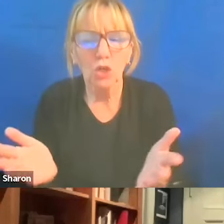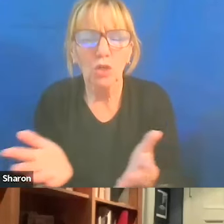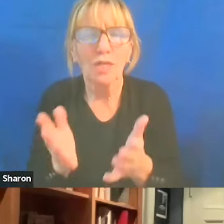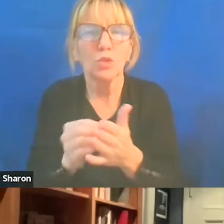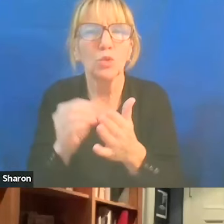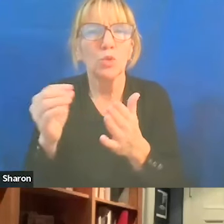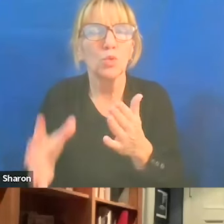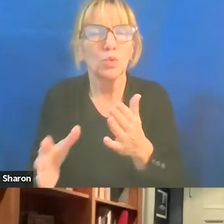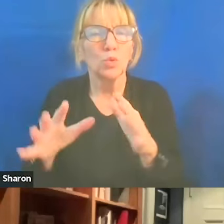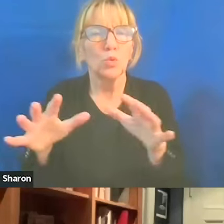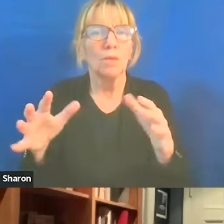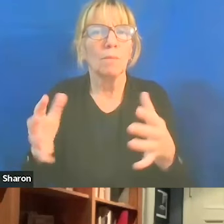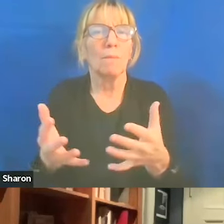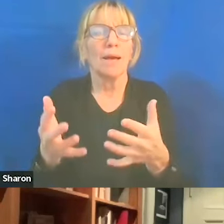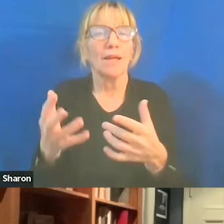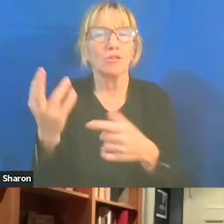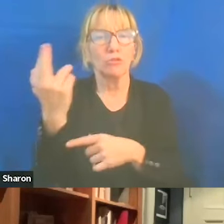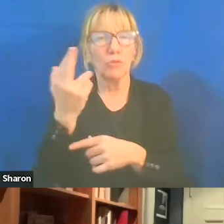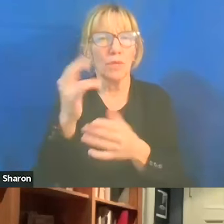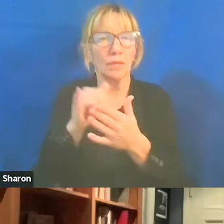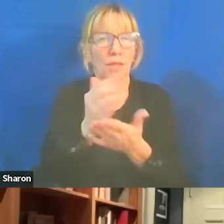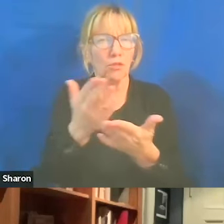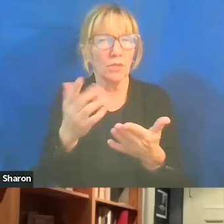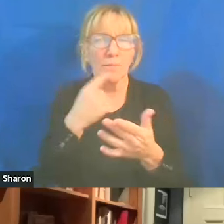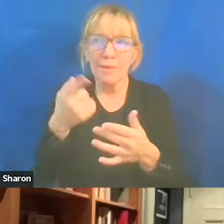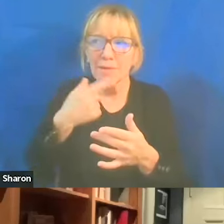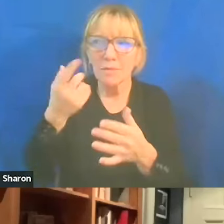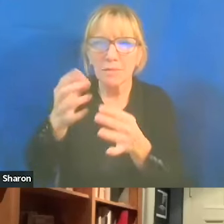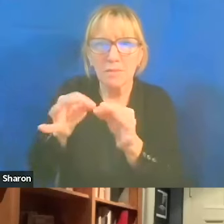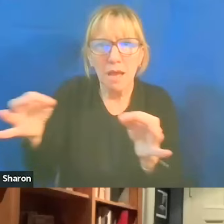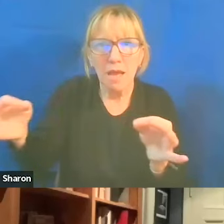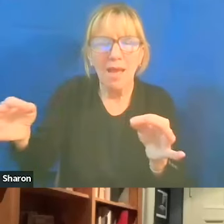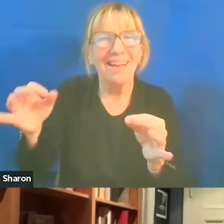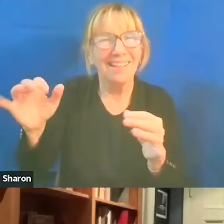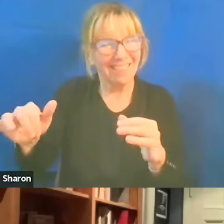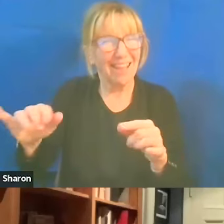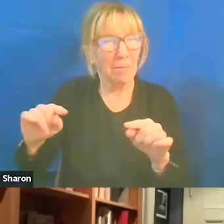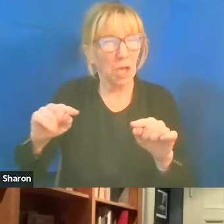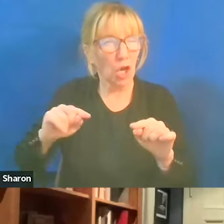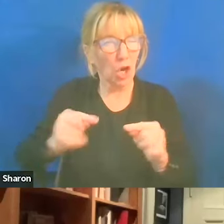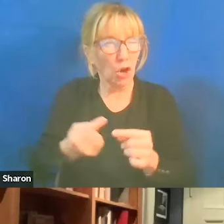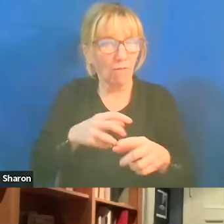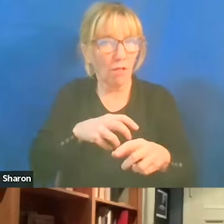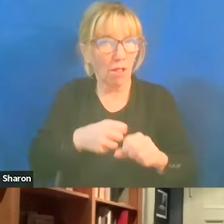to realize that there are things that are being said that are really hurtful or perceived as hurtful by people,